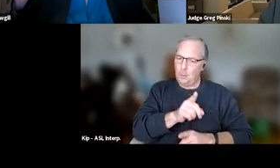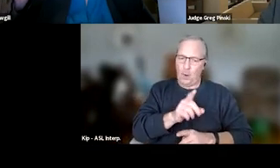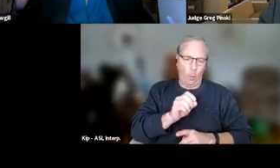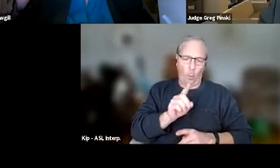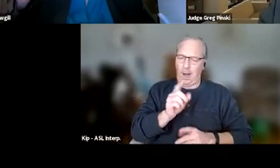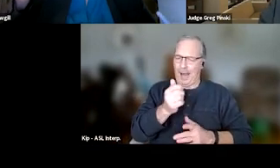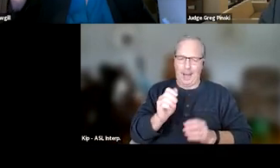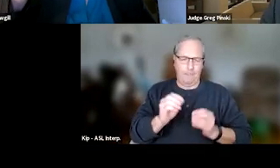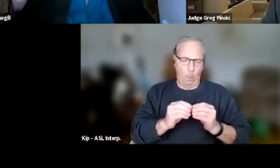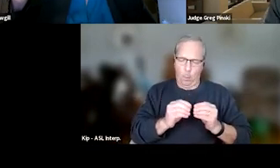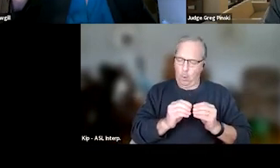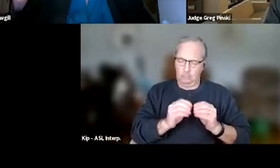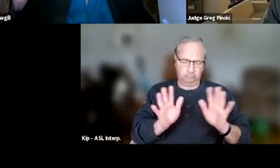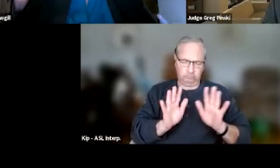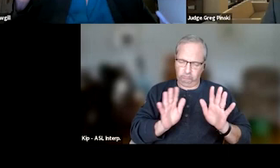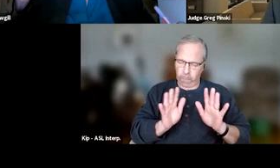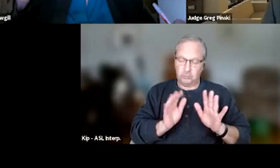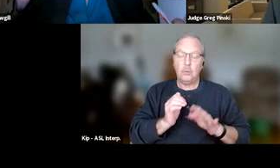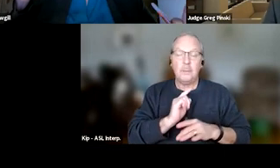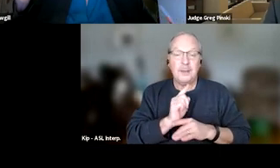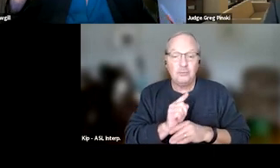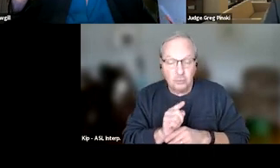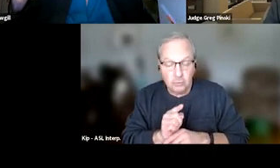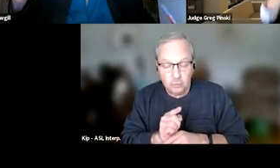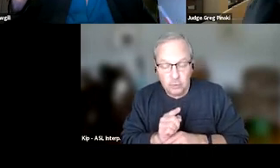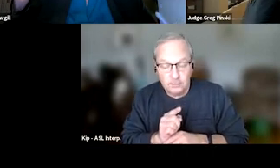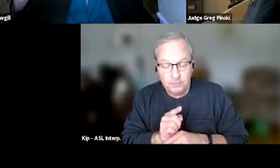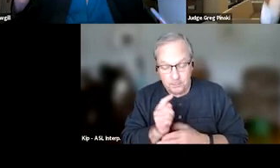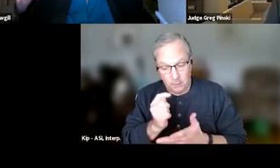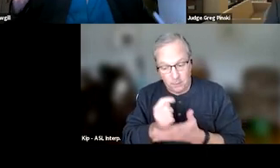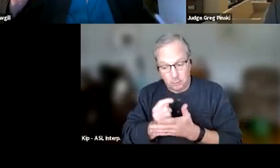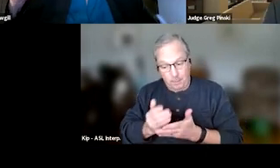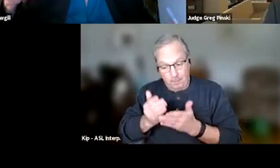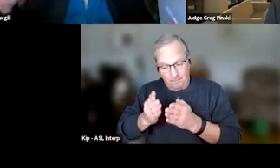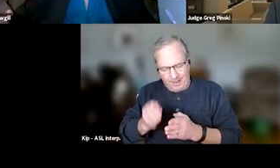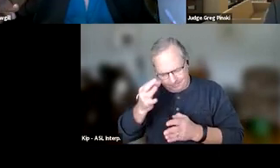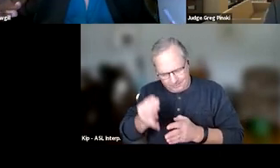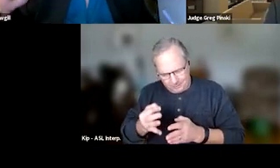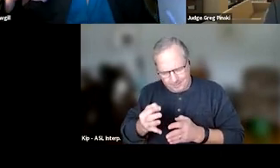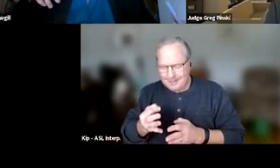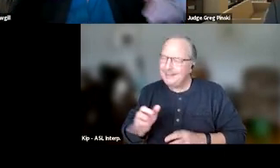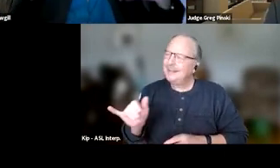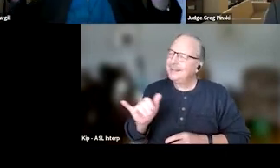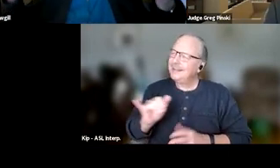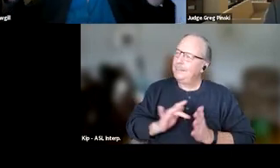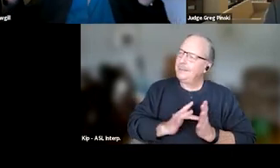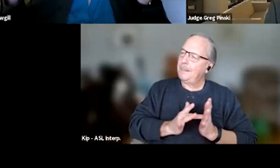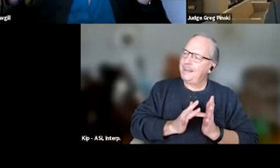And so you wanna make sure that the treatment provider is determining, 'cause this is kind of like the medicine. So we want our licensed clinician